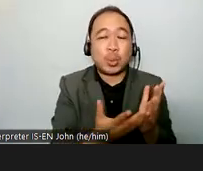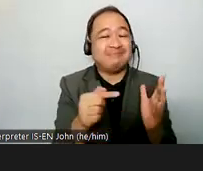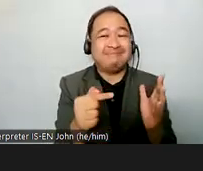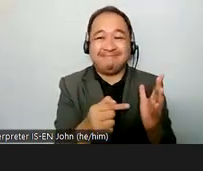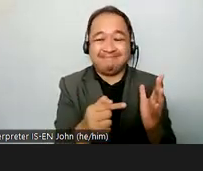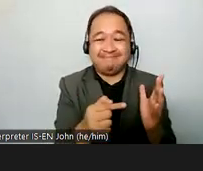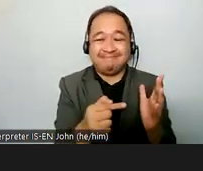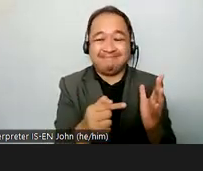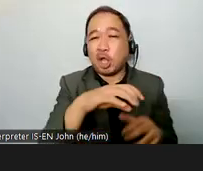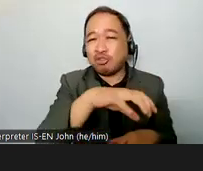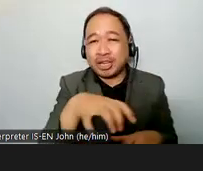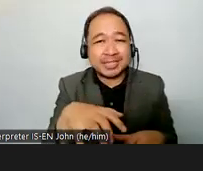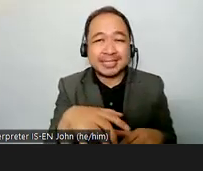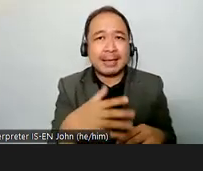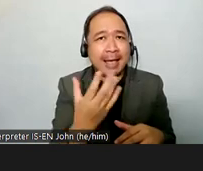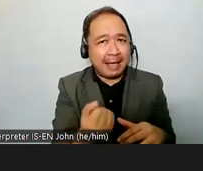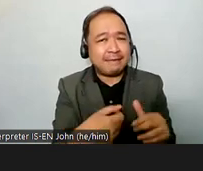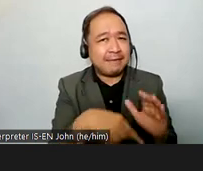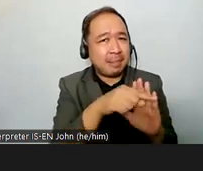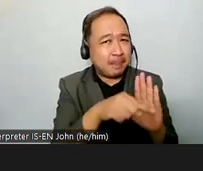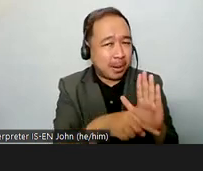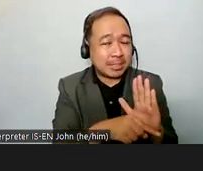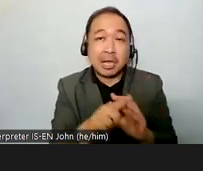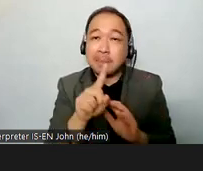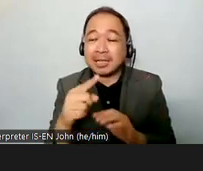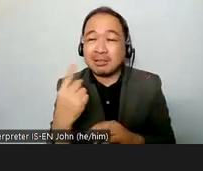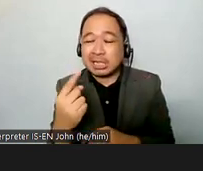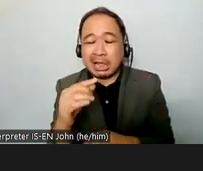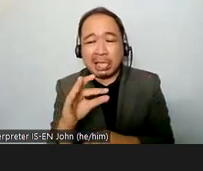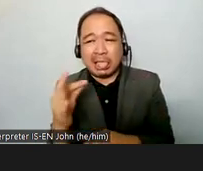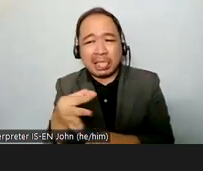lot of work to do and we'll start discussing what that might look like as part of this conversation